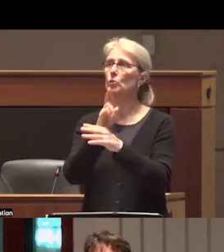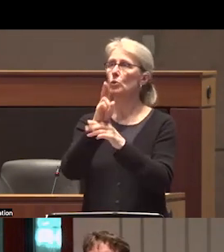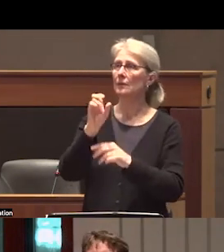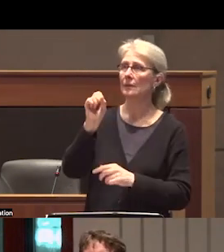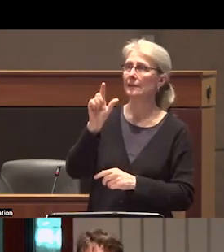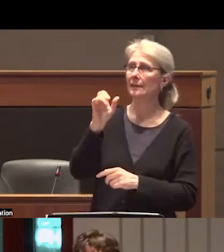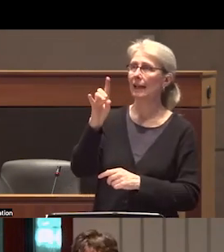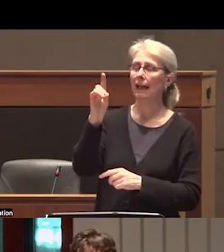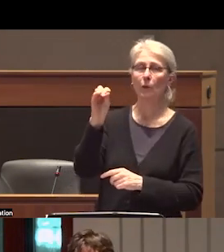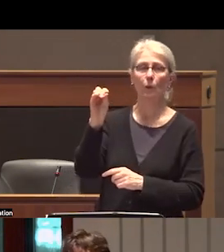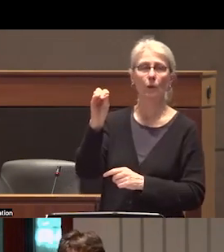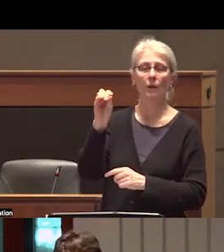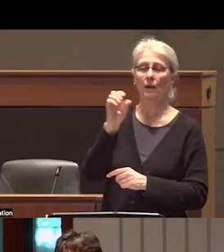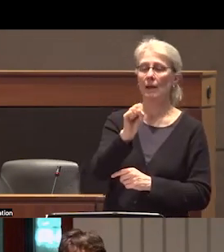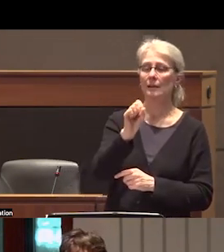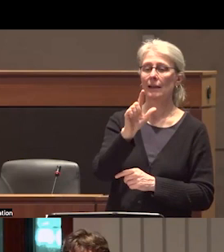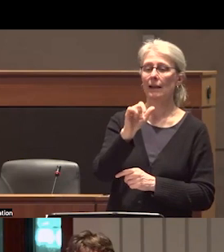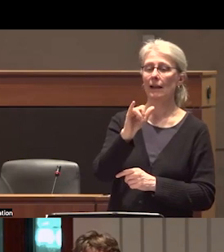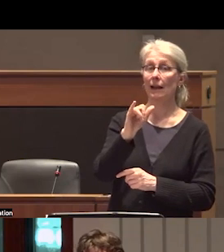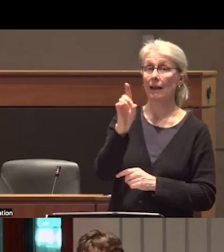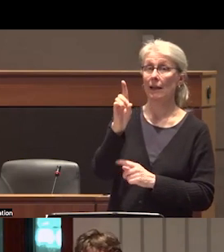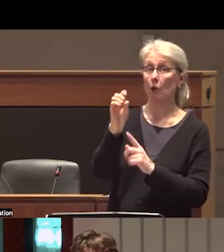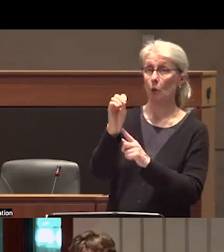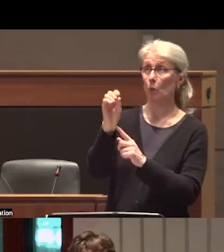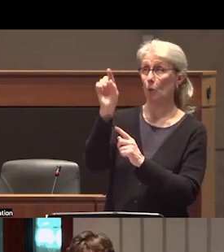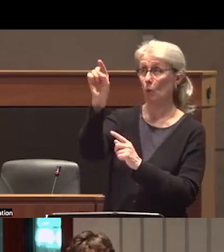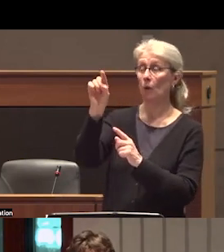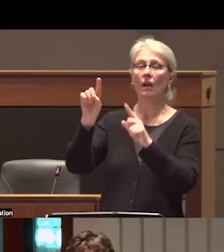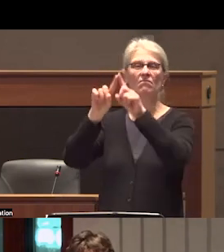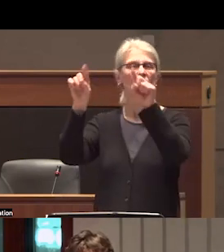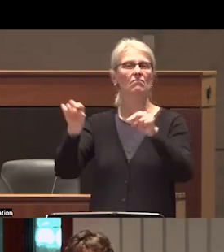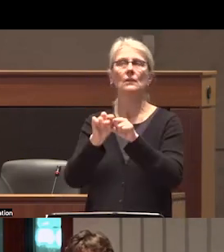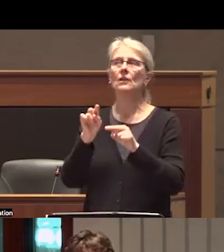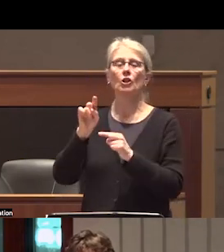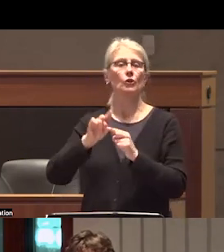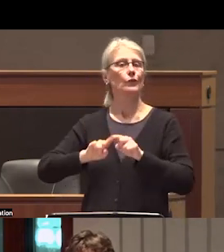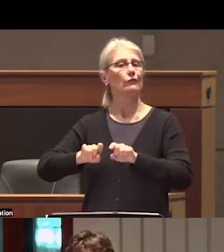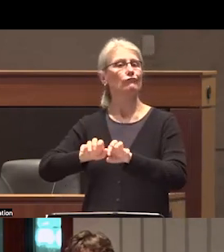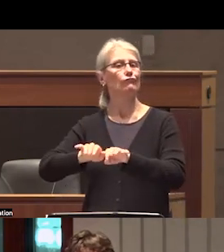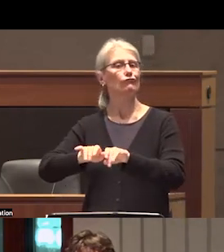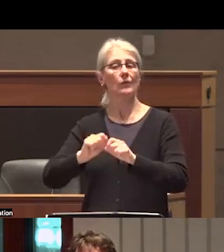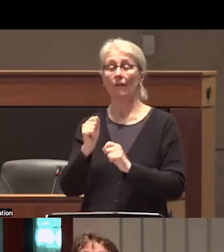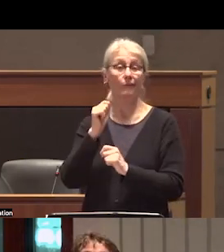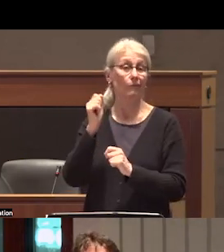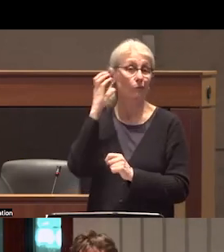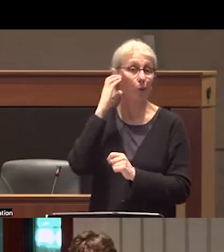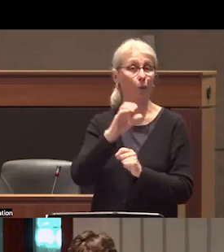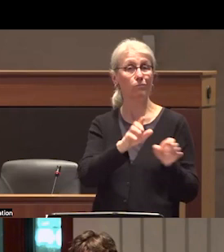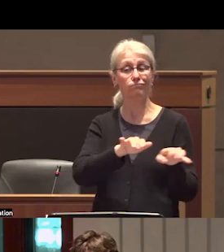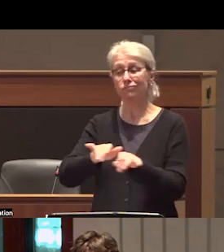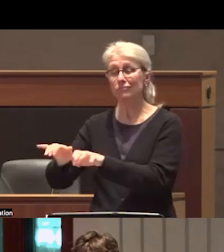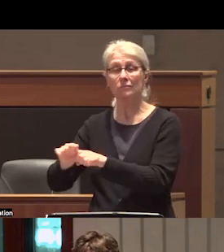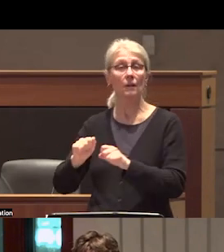uh that's uh slide with an O uh which is a site you can easily access on your phone or computer